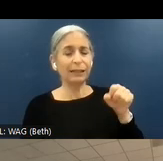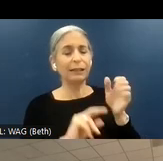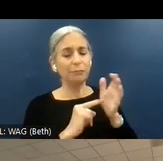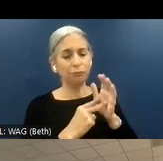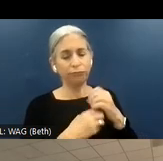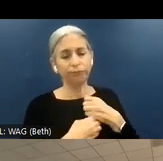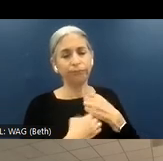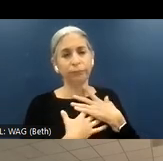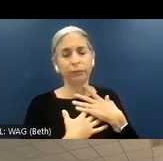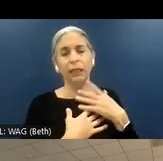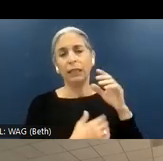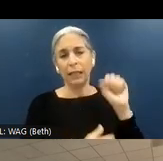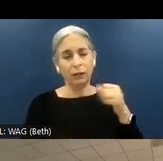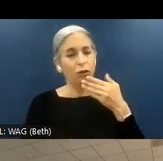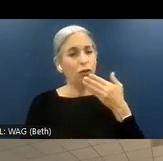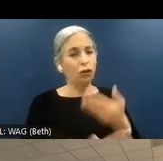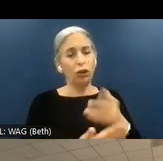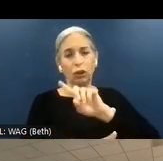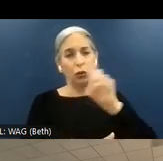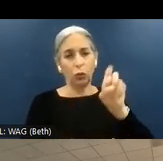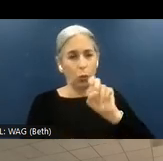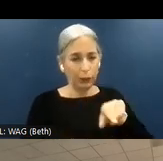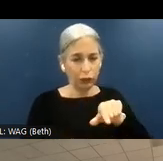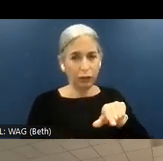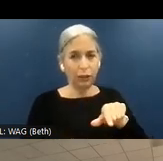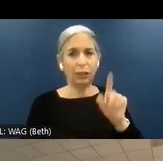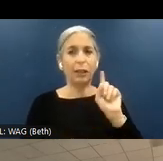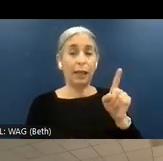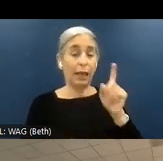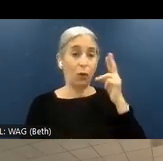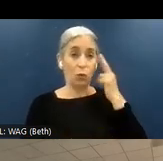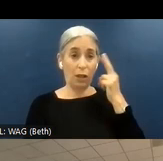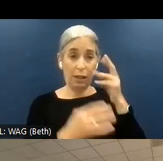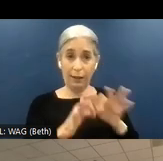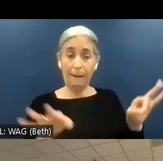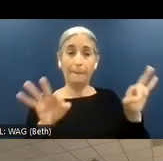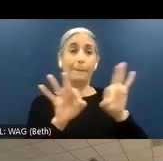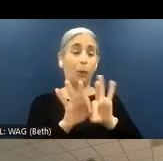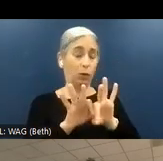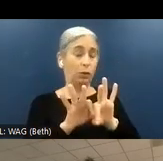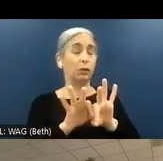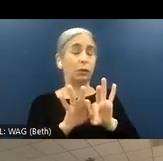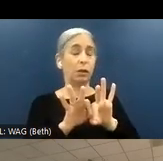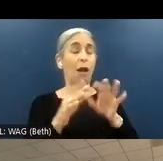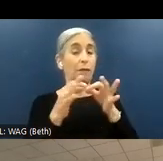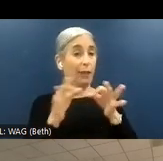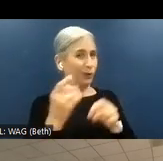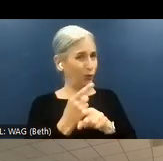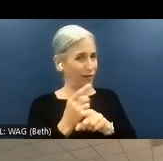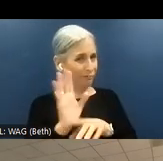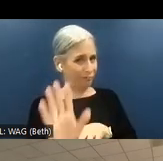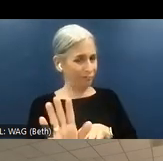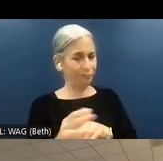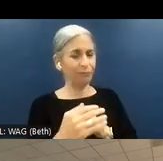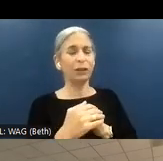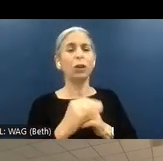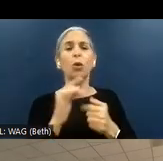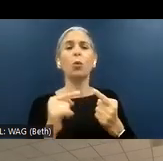and this highlights the importance of language; right? Actually, when we say "simulating user